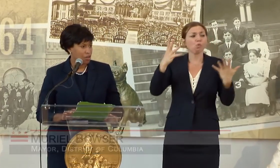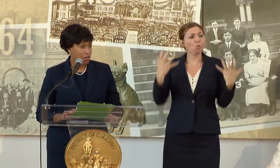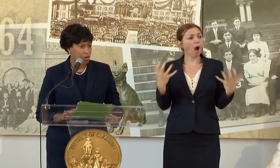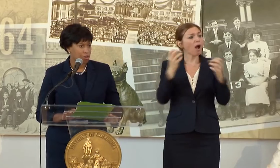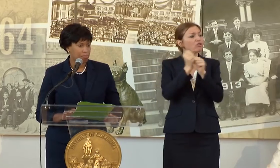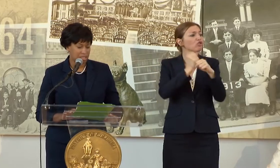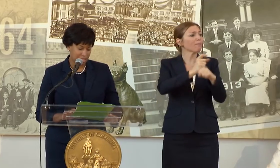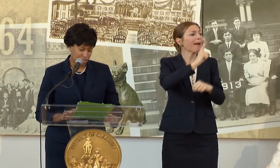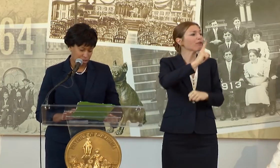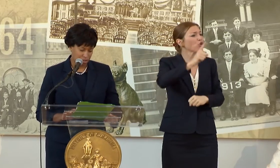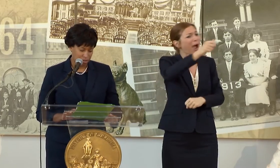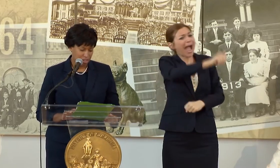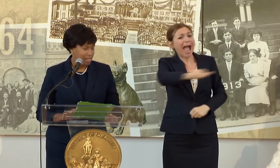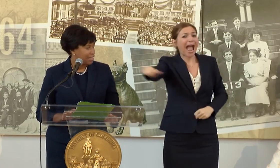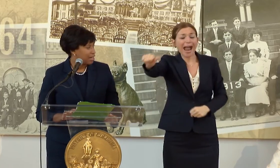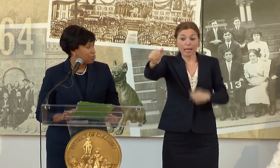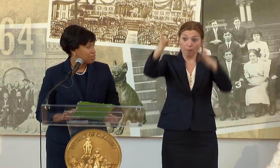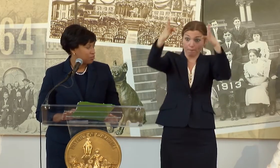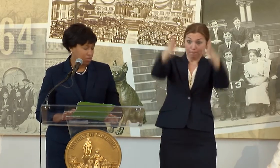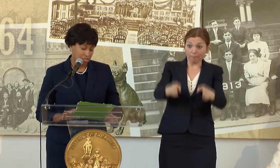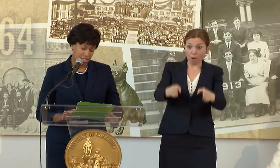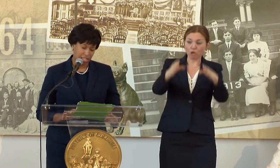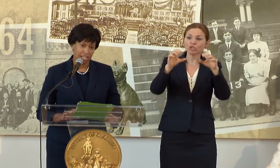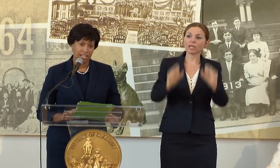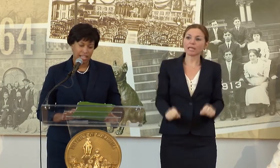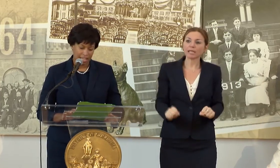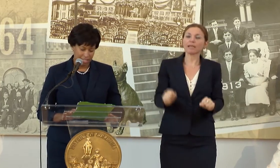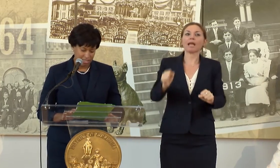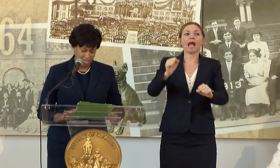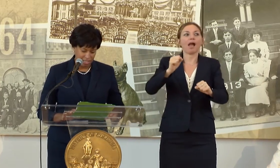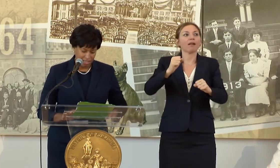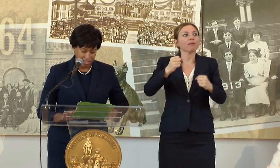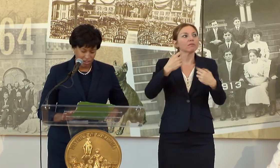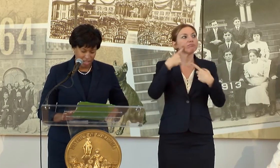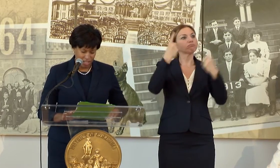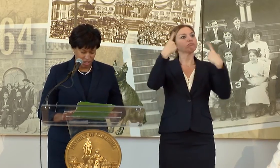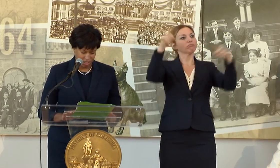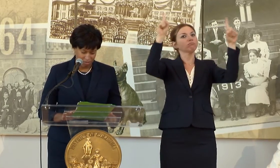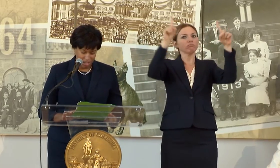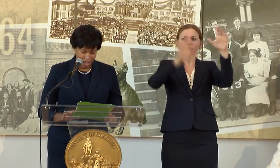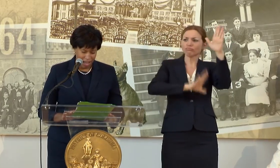HER POTENTIAL IN OUR WONDERFUL CITY AND INDEED IN OUR NATION.